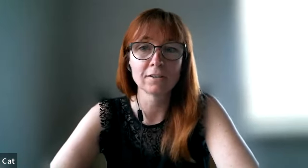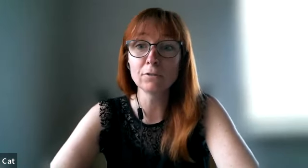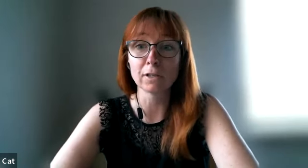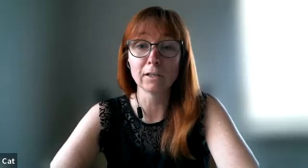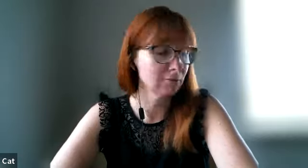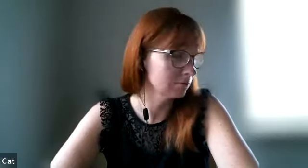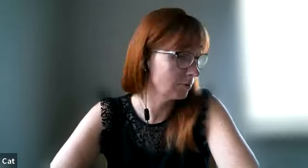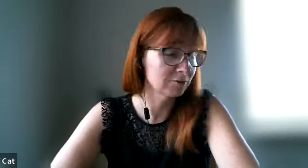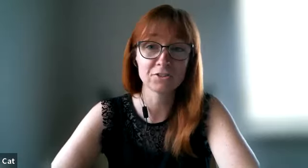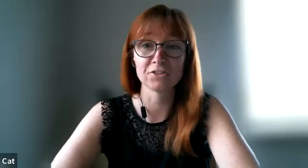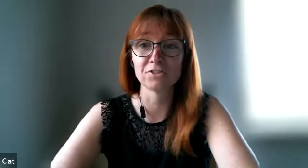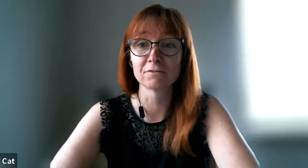okay so that's a man's edition